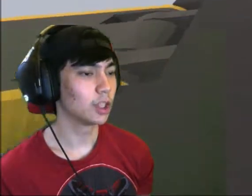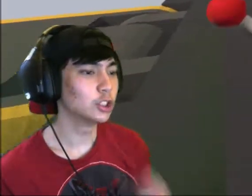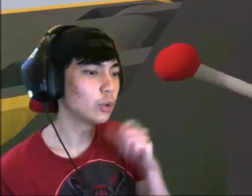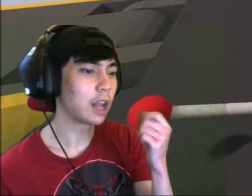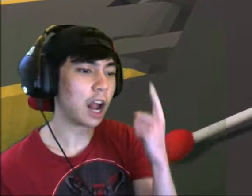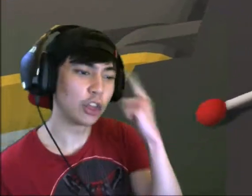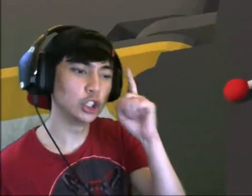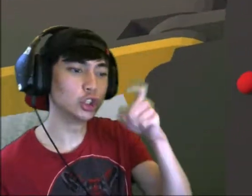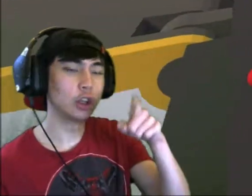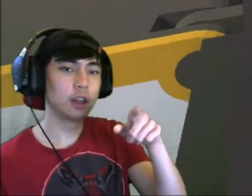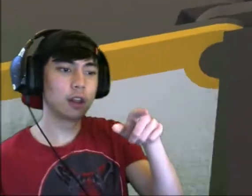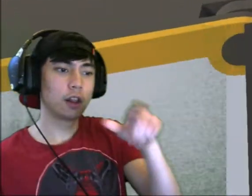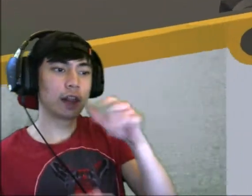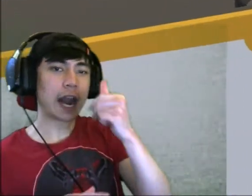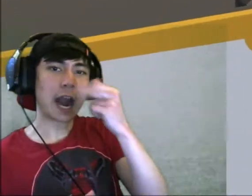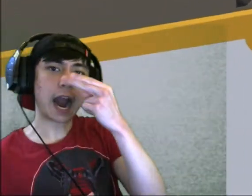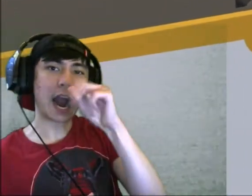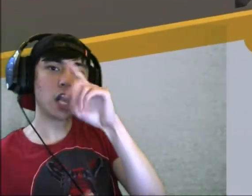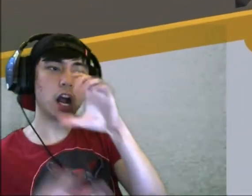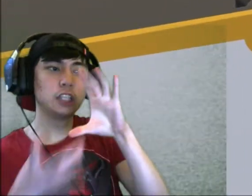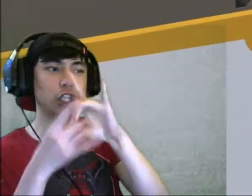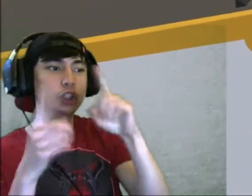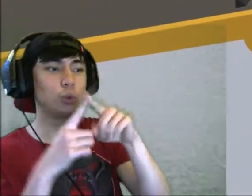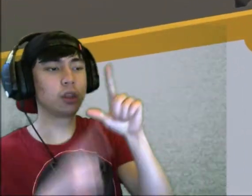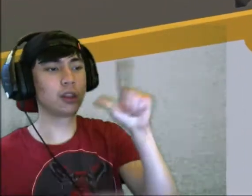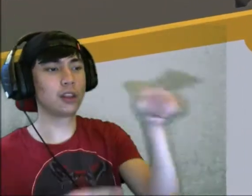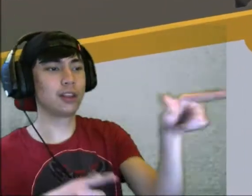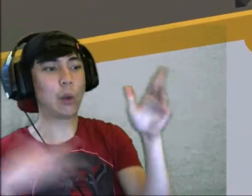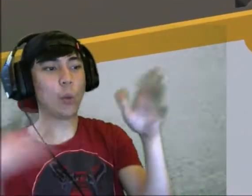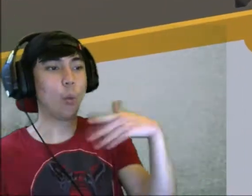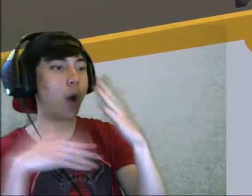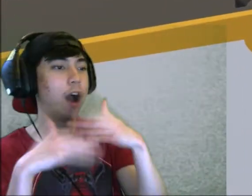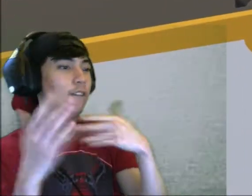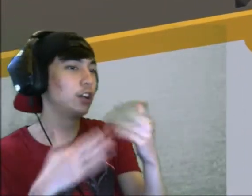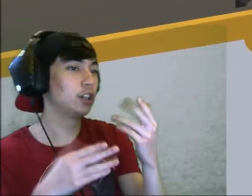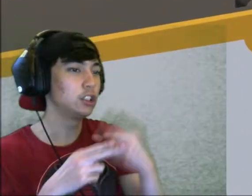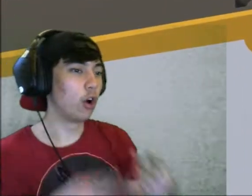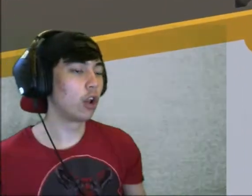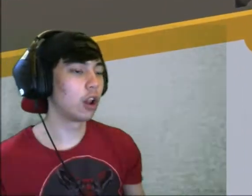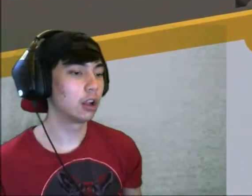I don't get it I thought the handle supposed to attach to the whatever it called